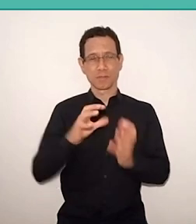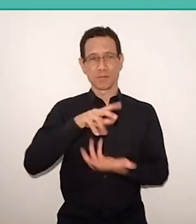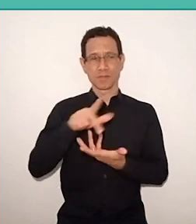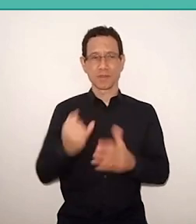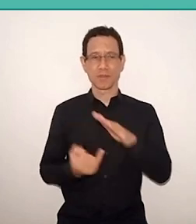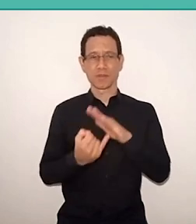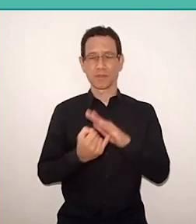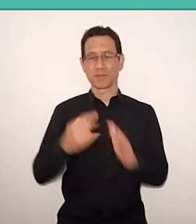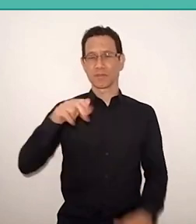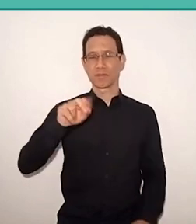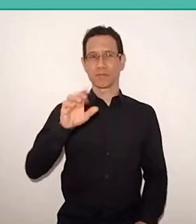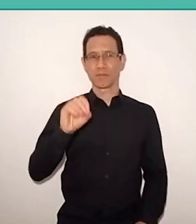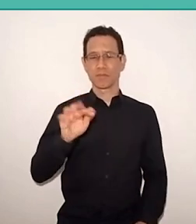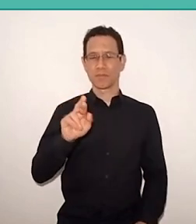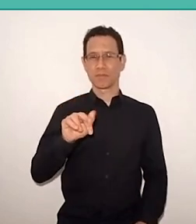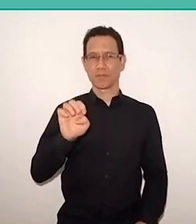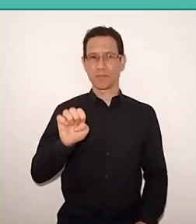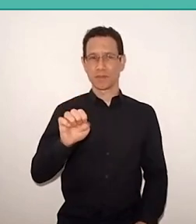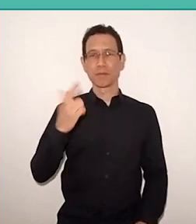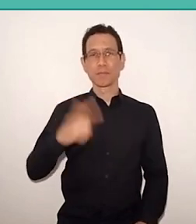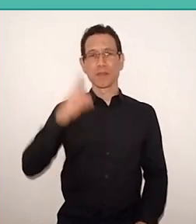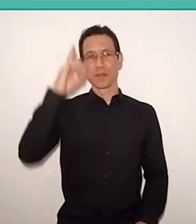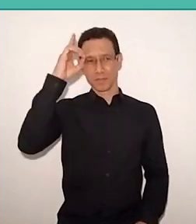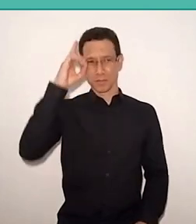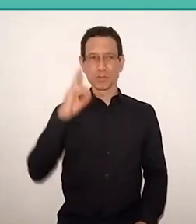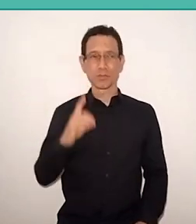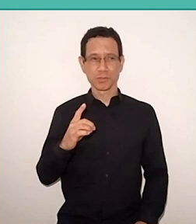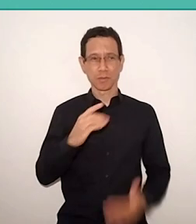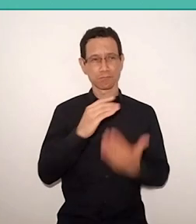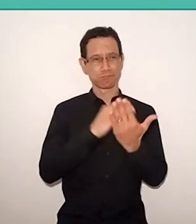Director and Professor of the Graduate Program in Education,